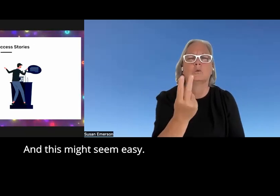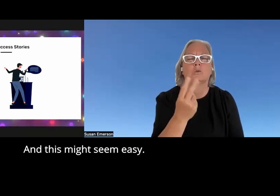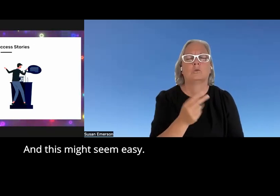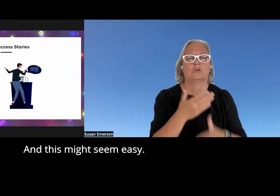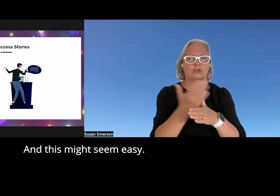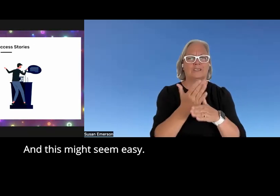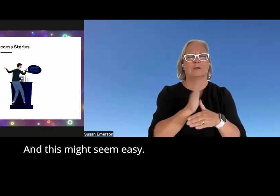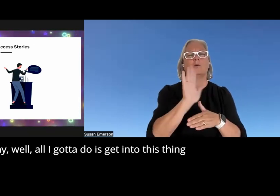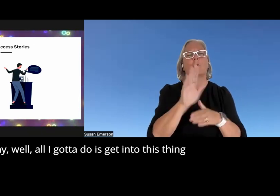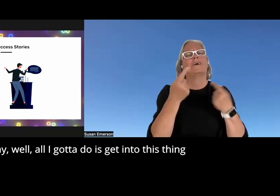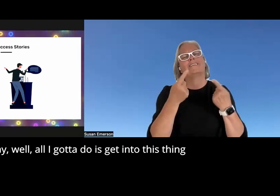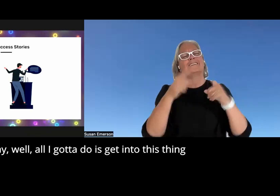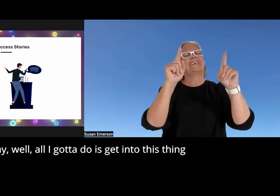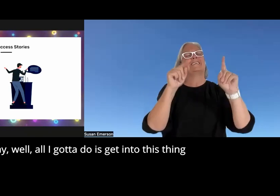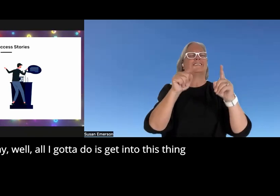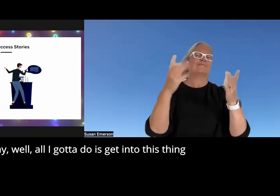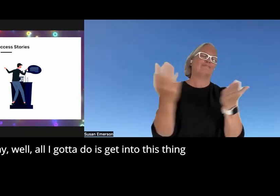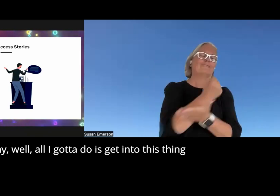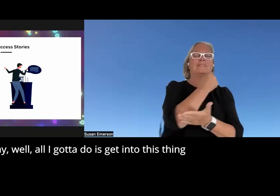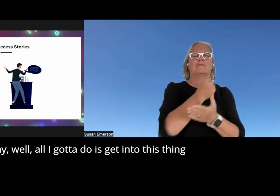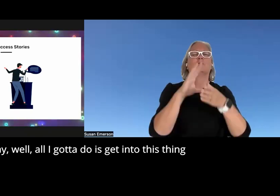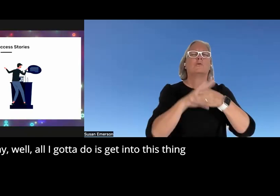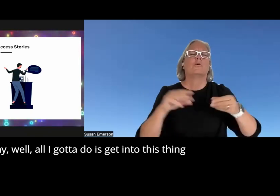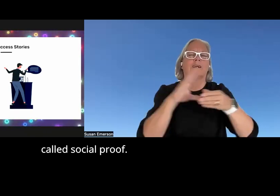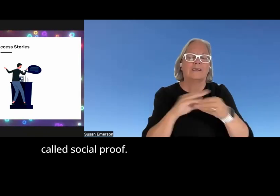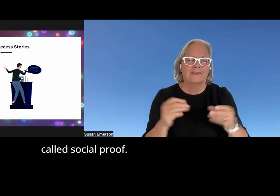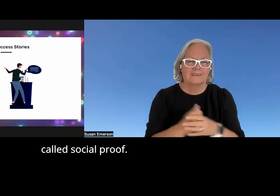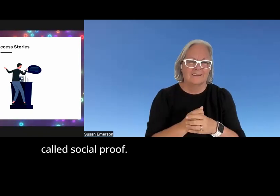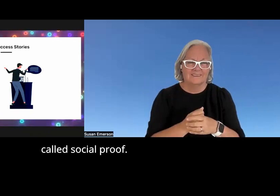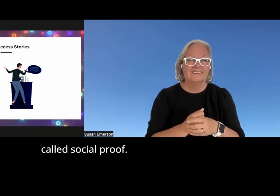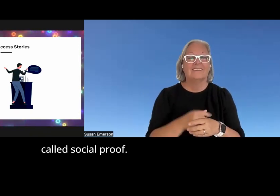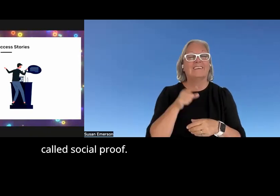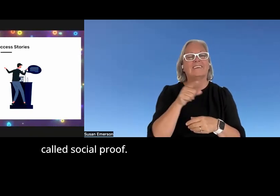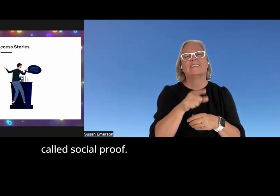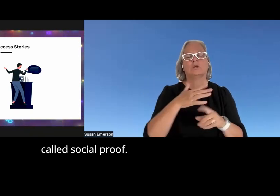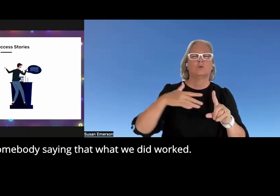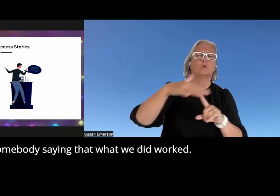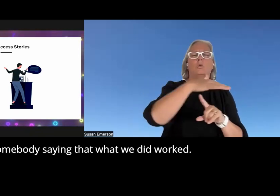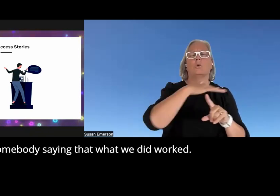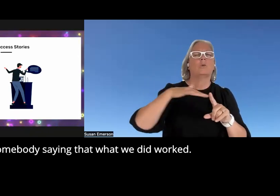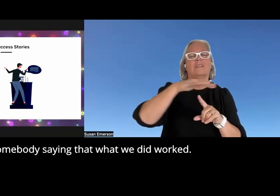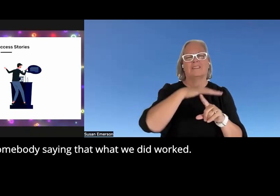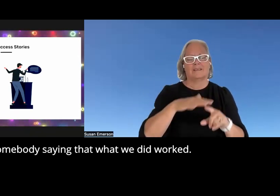might seem easy okay well all I got to do is get into this thing called social proof so somebody